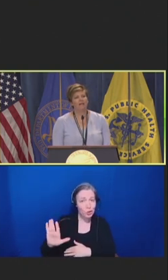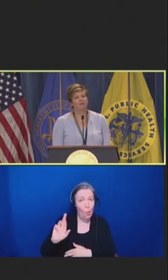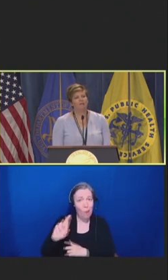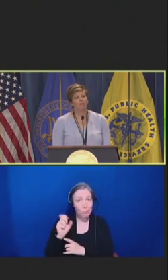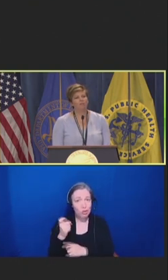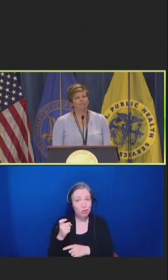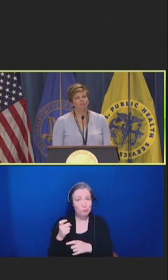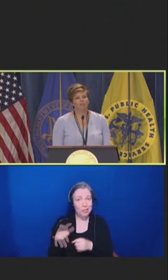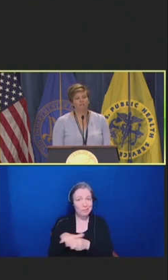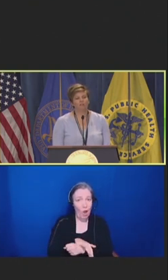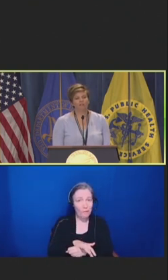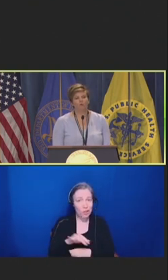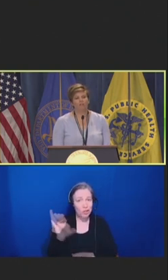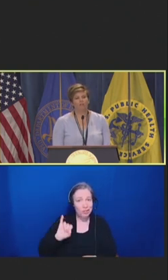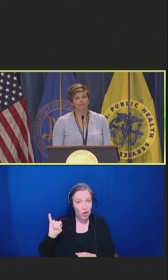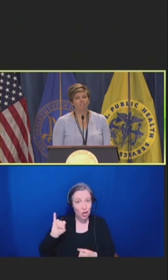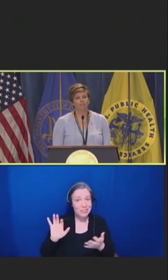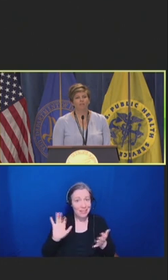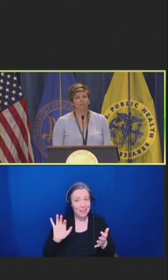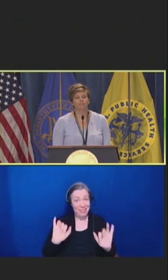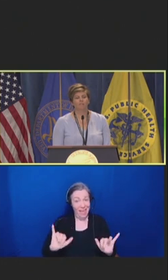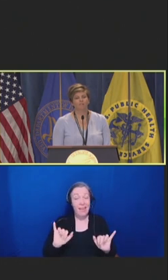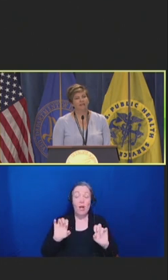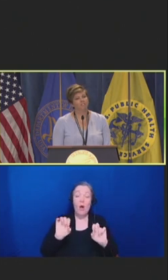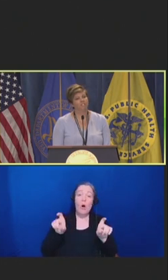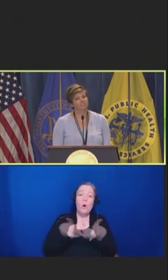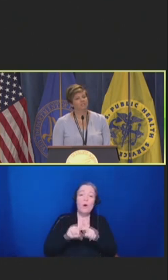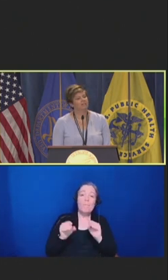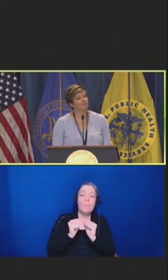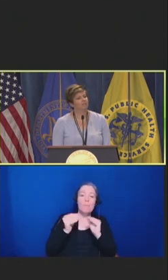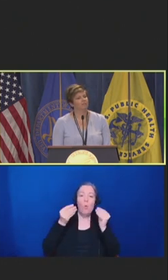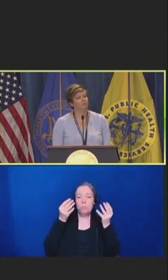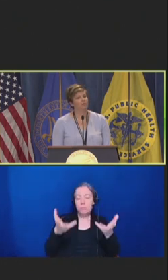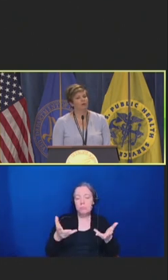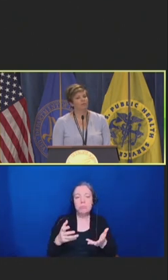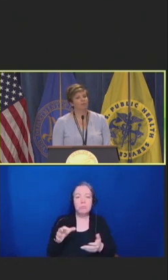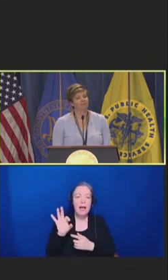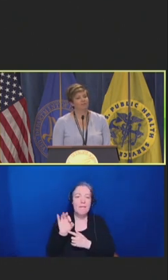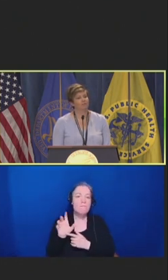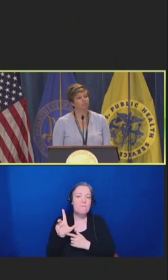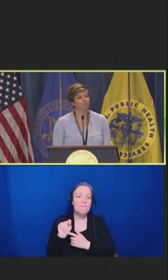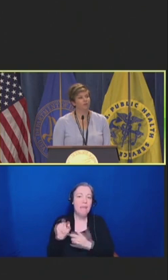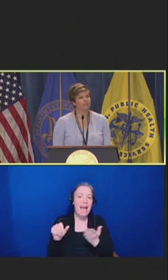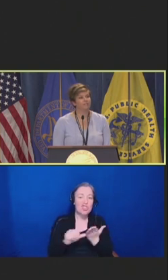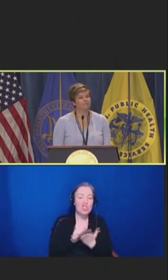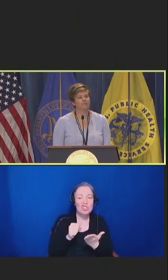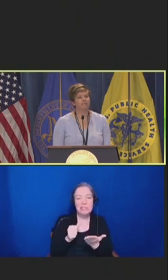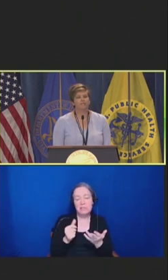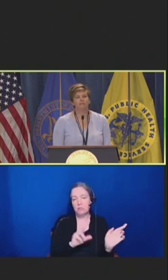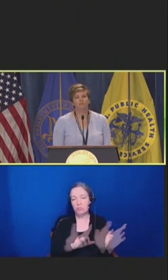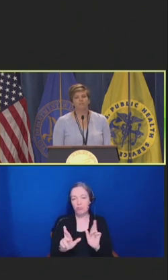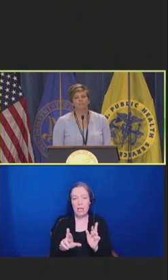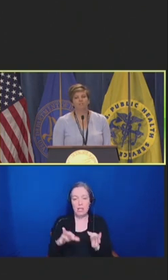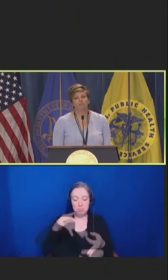And we've also been including more information. We have some fact sheets, you know, for that are beneficiary focused that we've been distributing